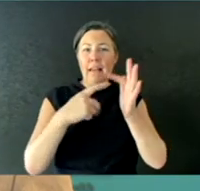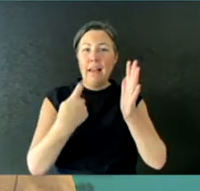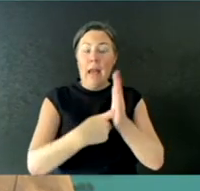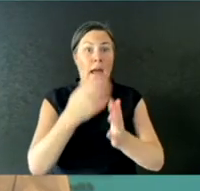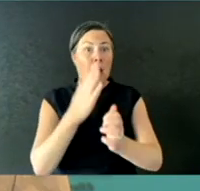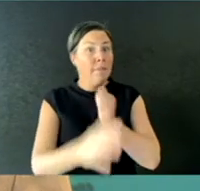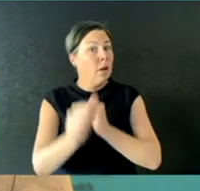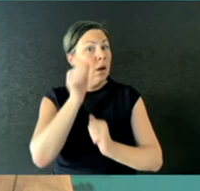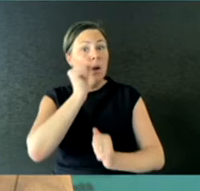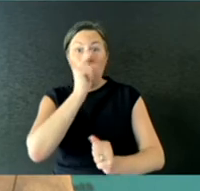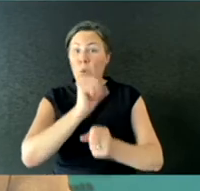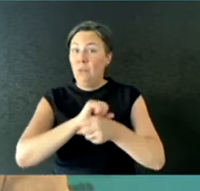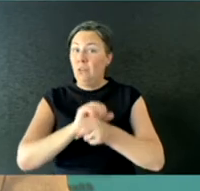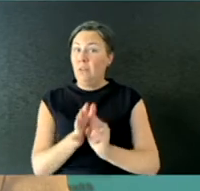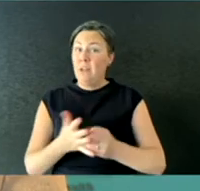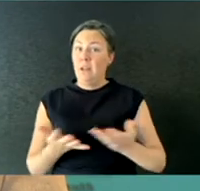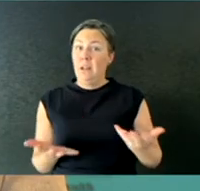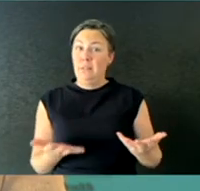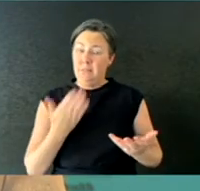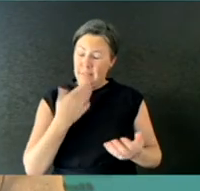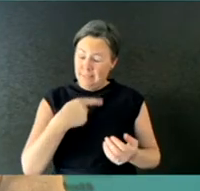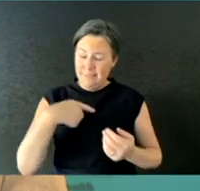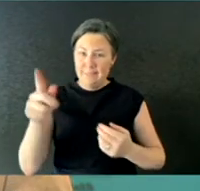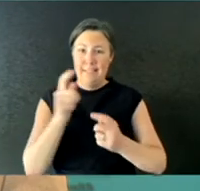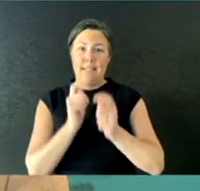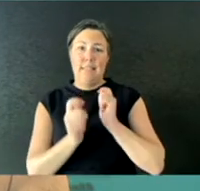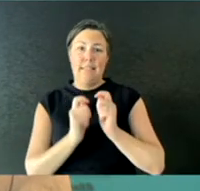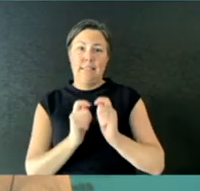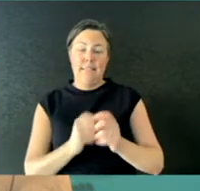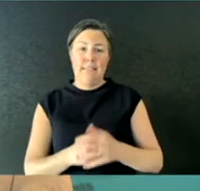With regard to how public health units are actually targeting their testing, they're